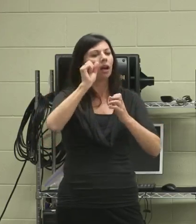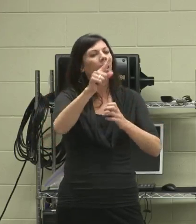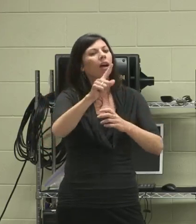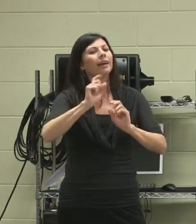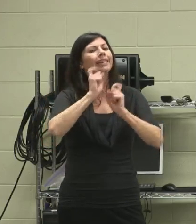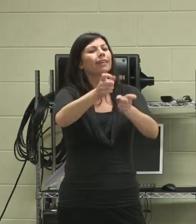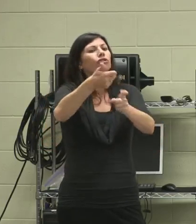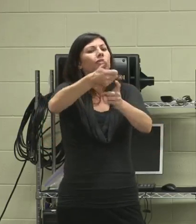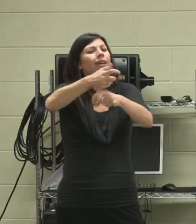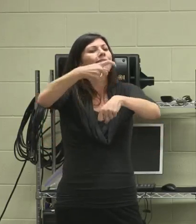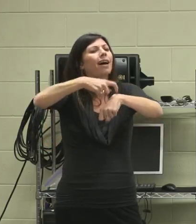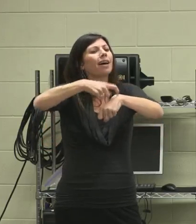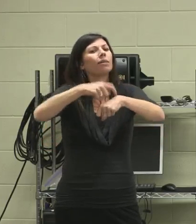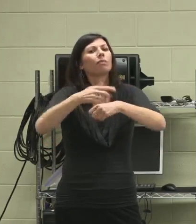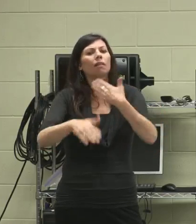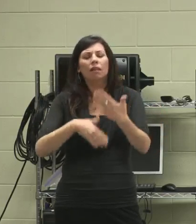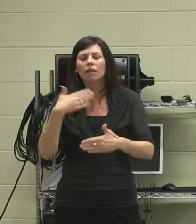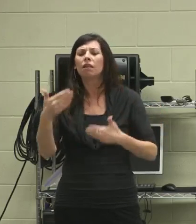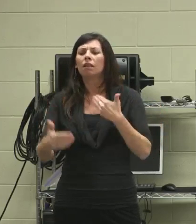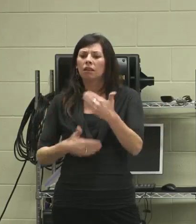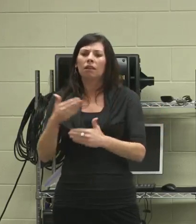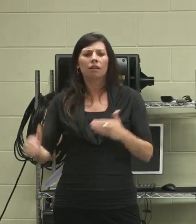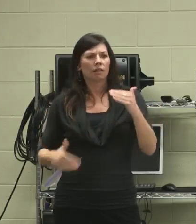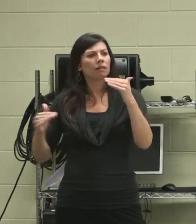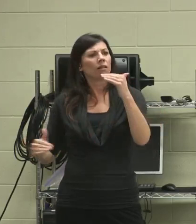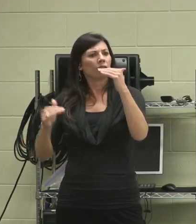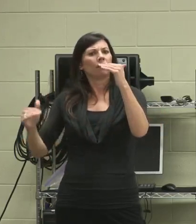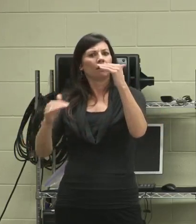It takes people time to get on the level as you are.